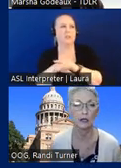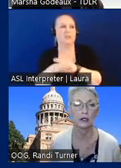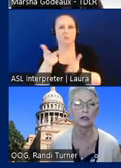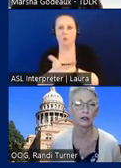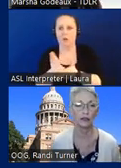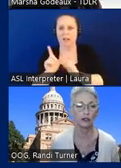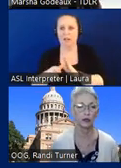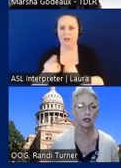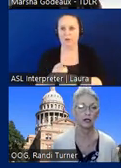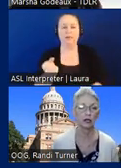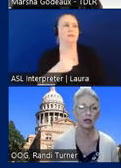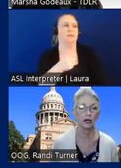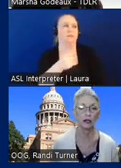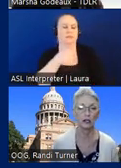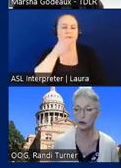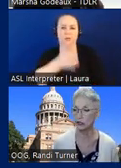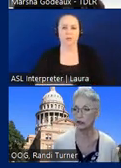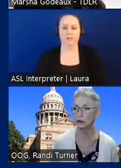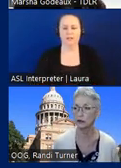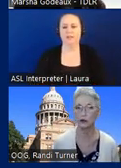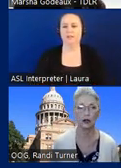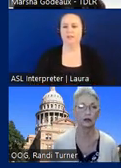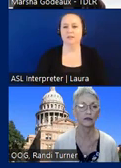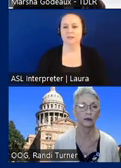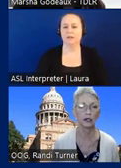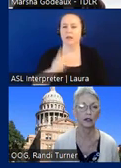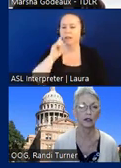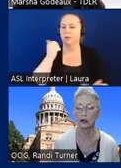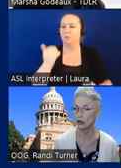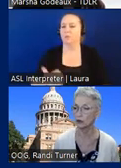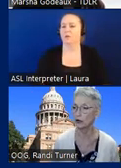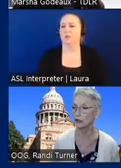yes we'll we'll talk about where that's going i think we can move on from here all right okay